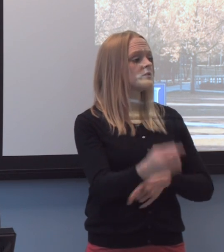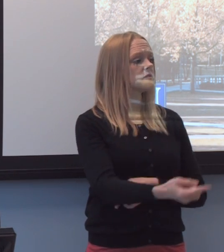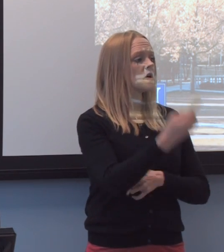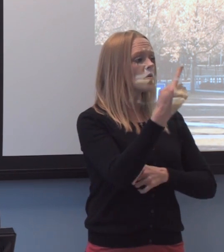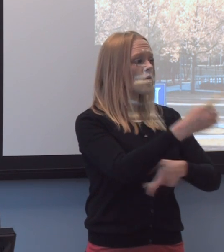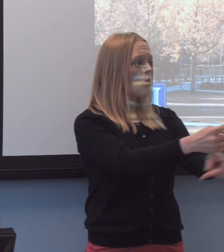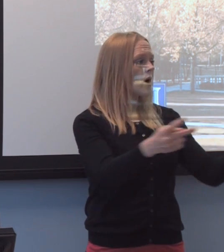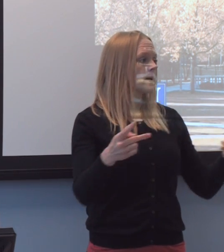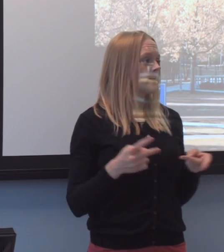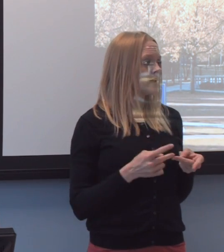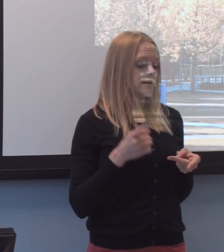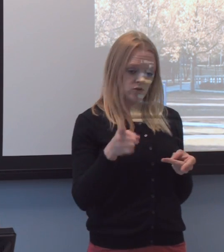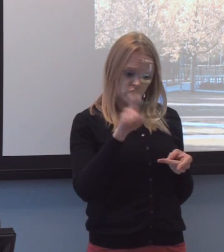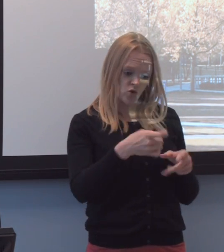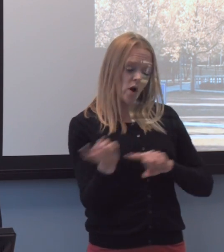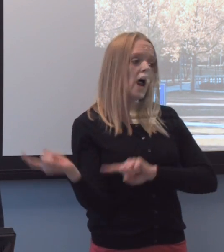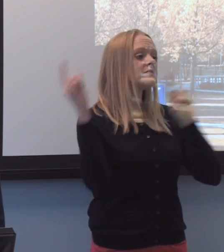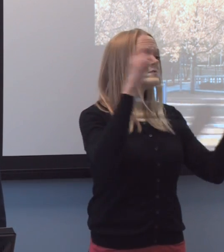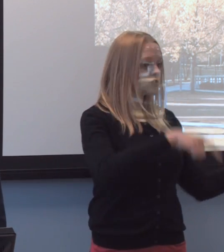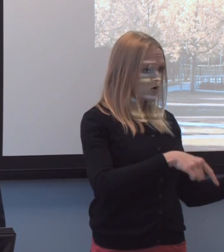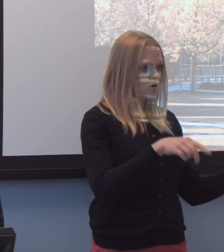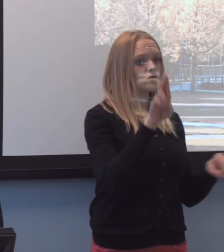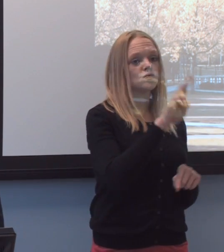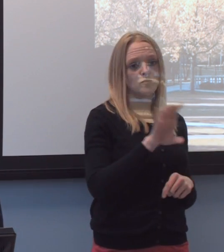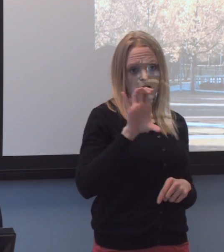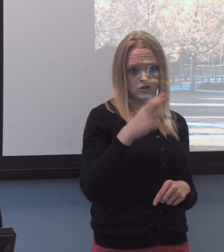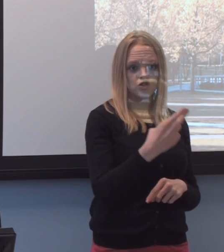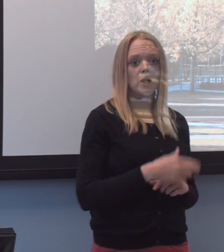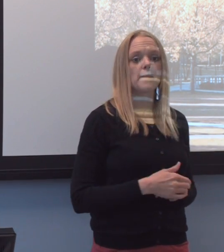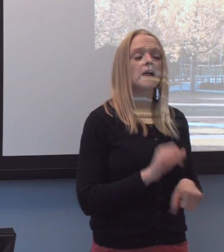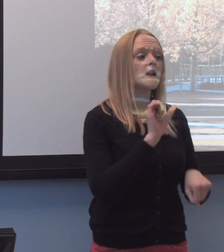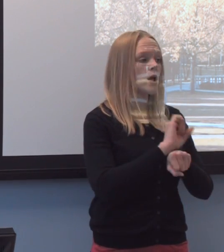"and you have to go to Urbana-Champaign, "and work with Tim Nugent."